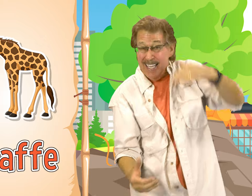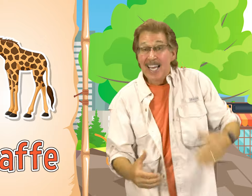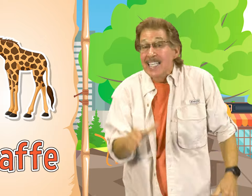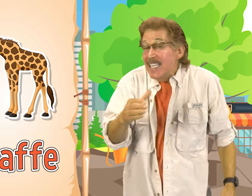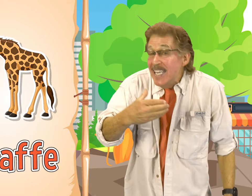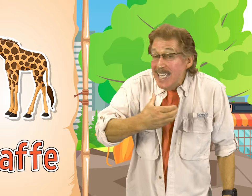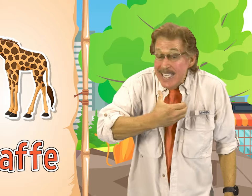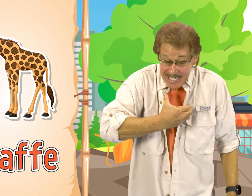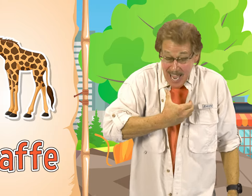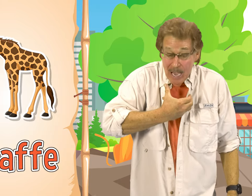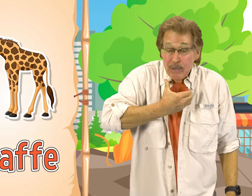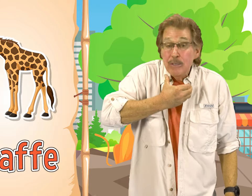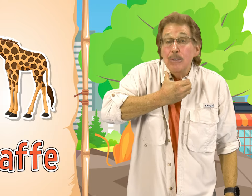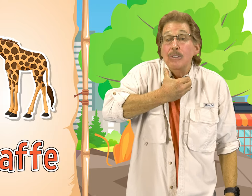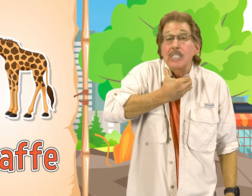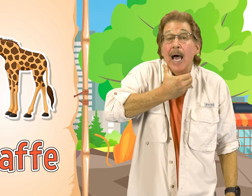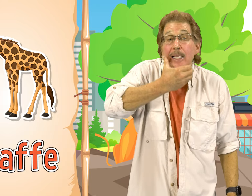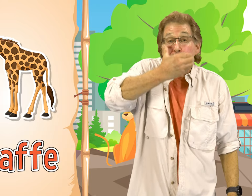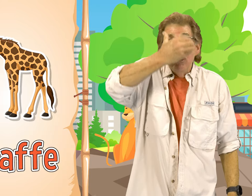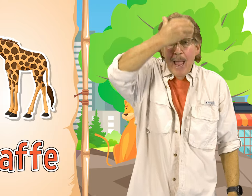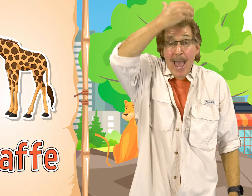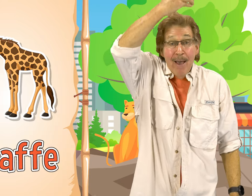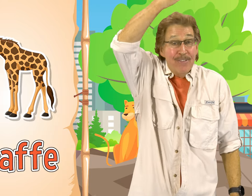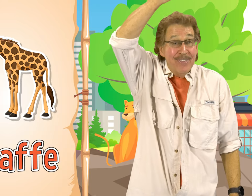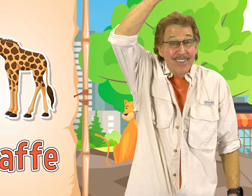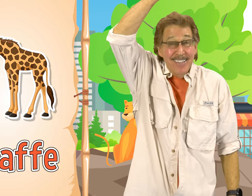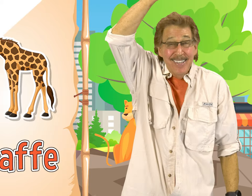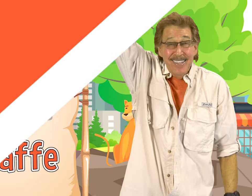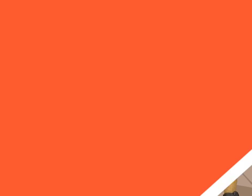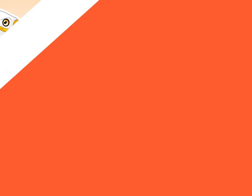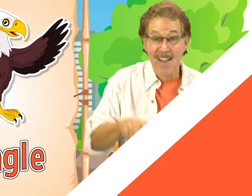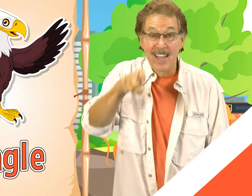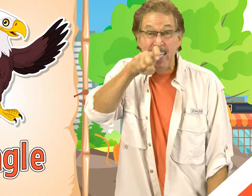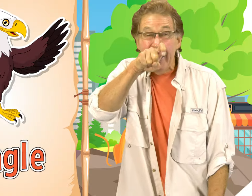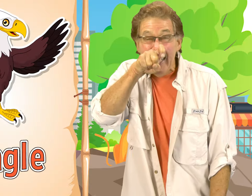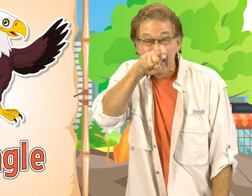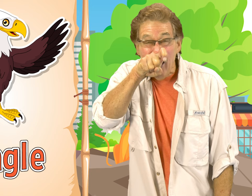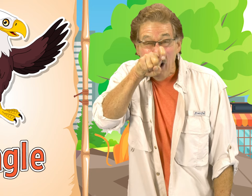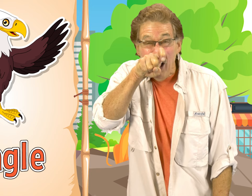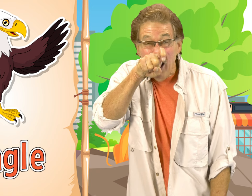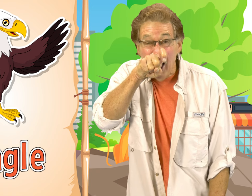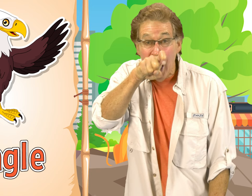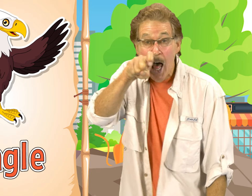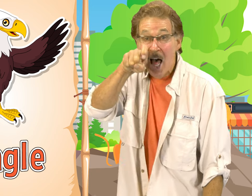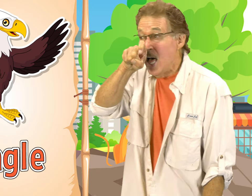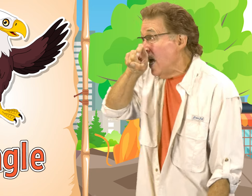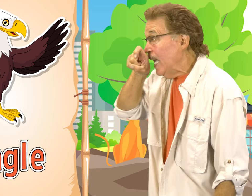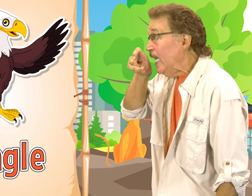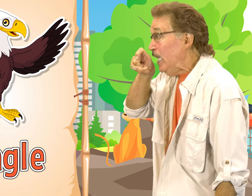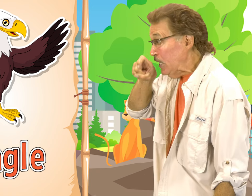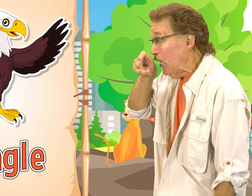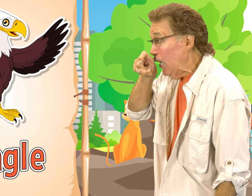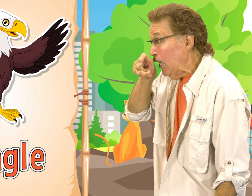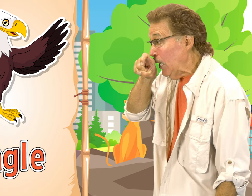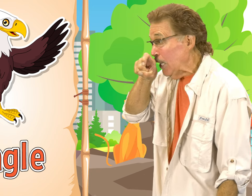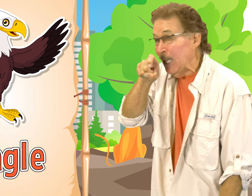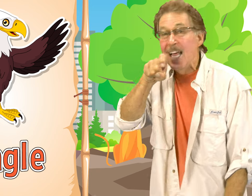This is how you sign giraffe Eagle